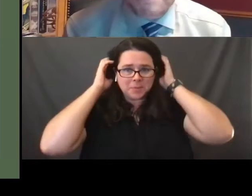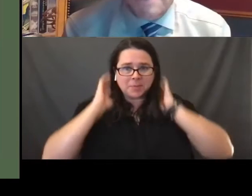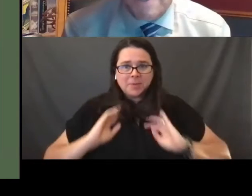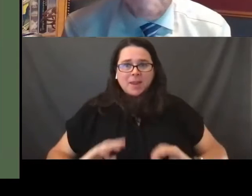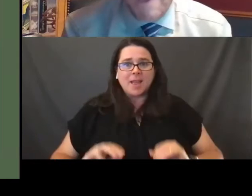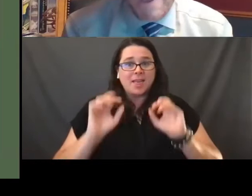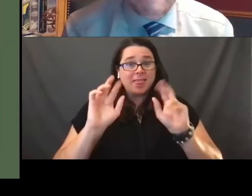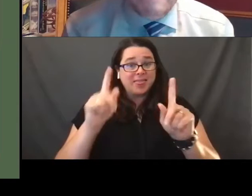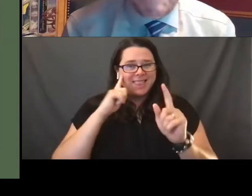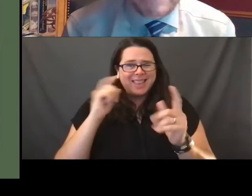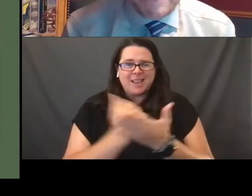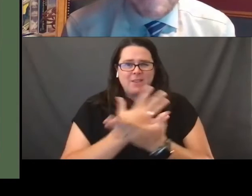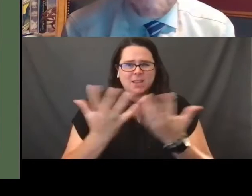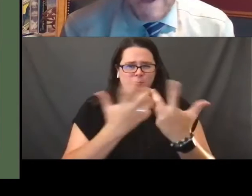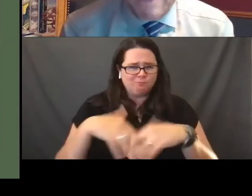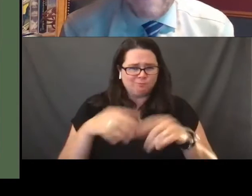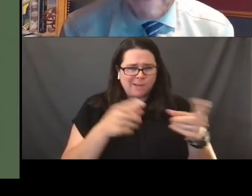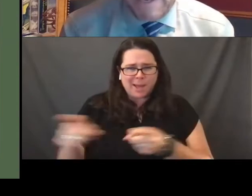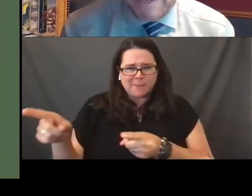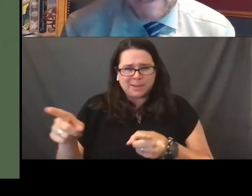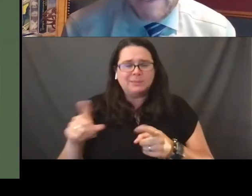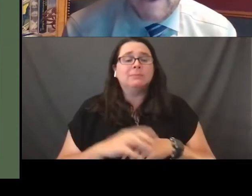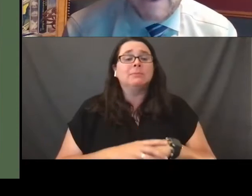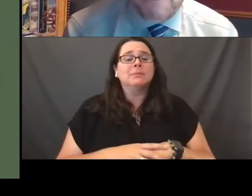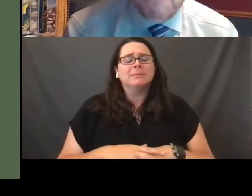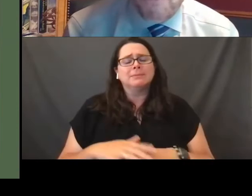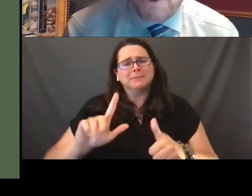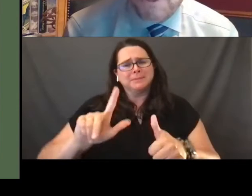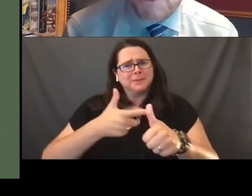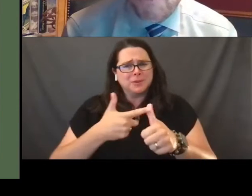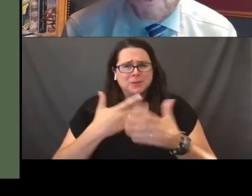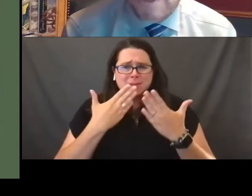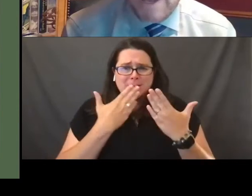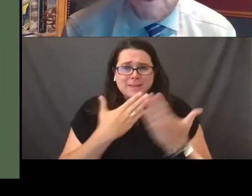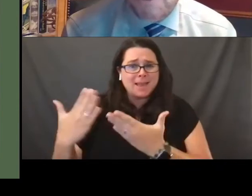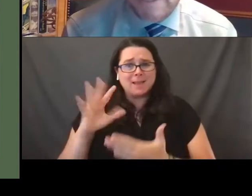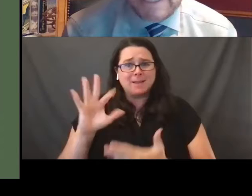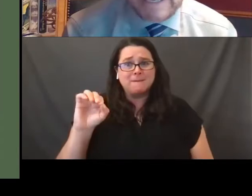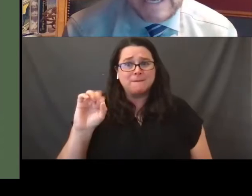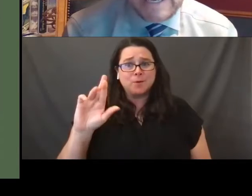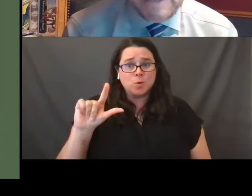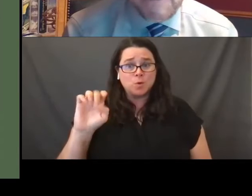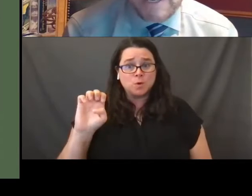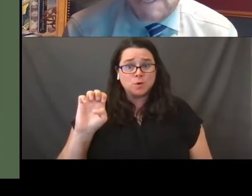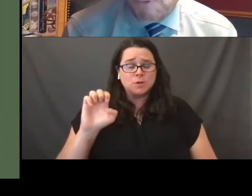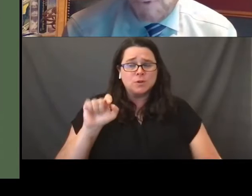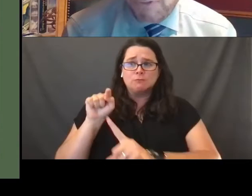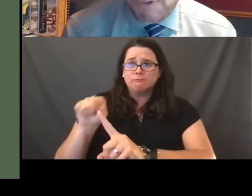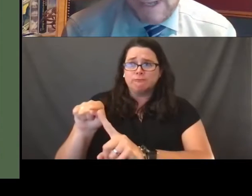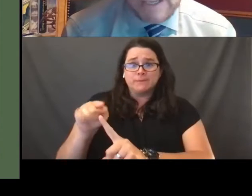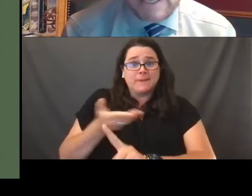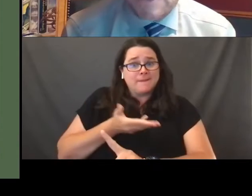at one time. Let me begin by thanking FORGE for not only inviting me to be with you tonight.